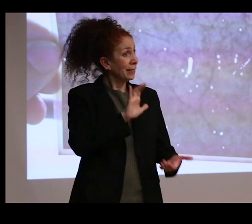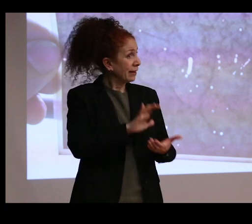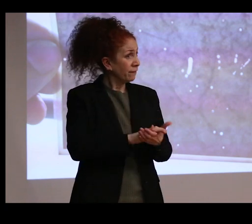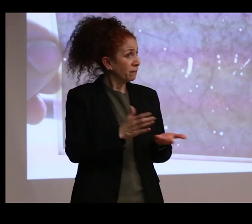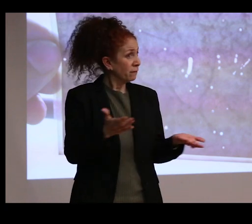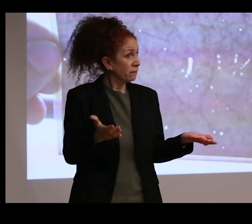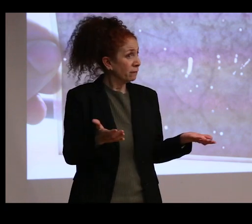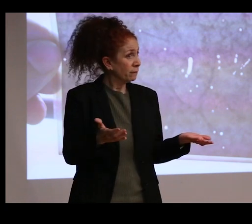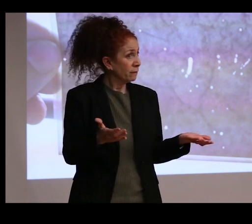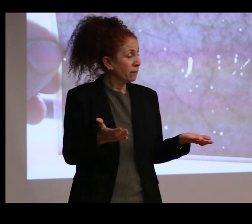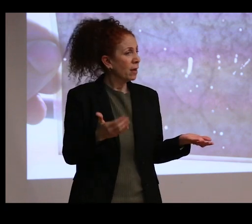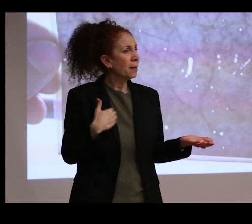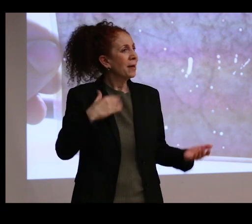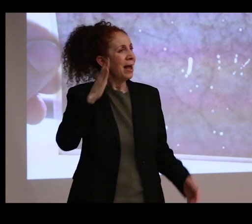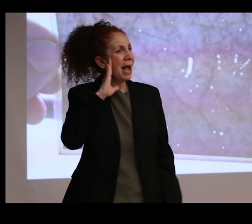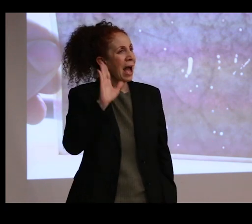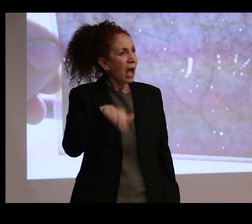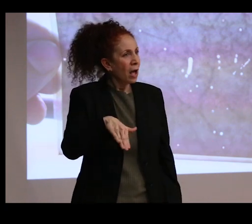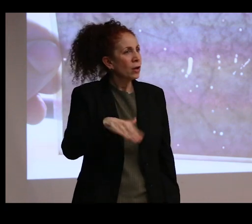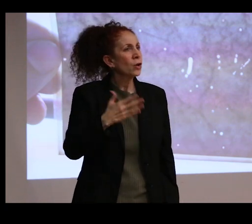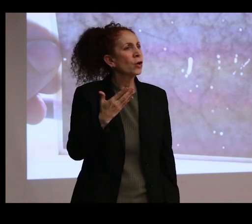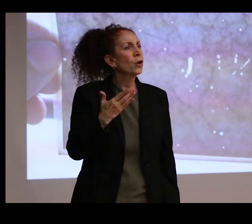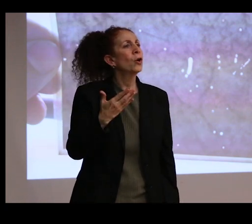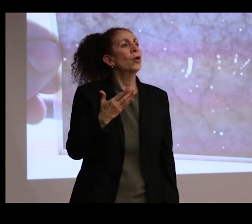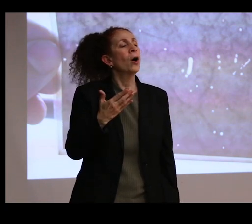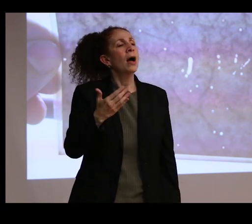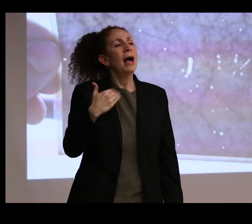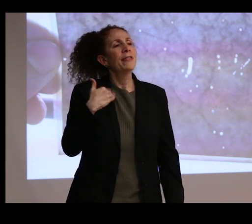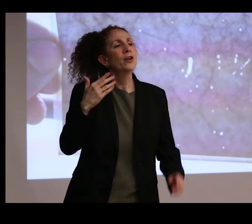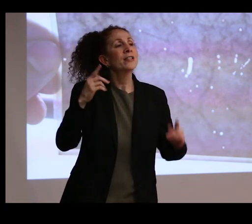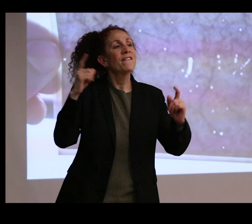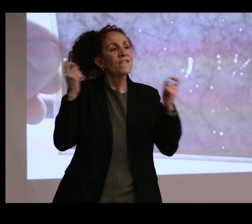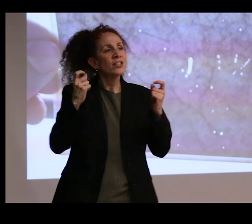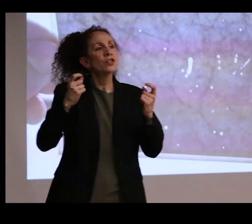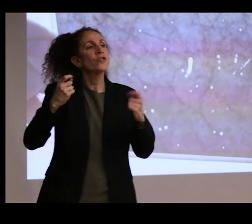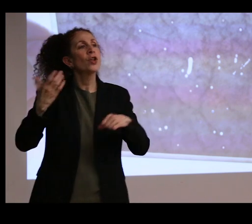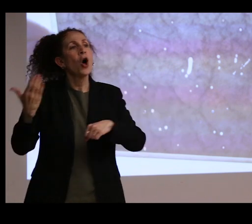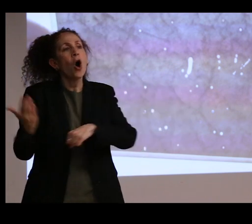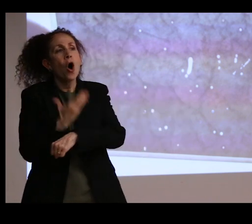so I realize that Pongal is a festival harvest time. Do you believe that some people were